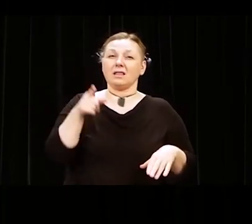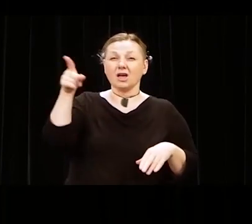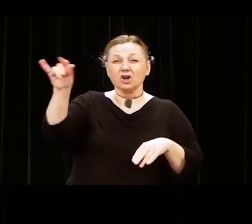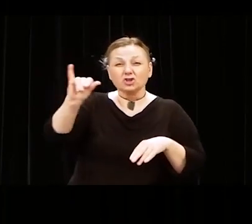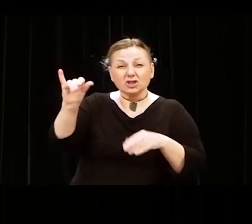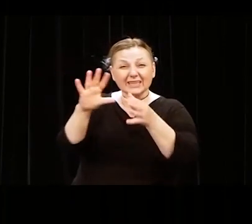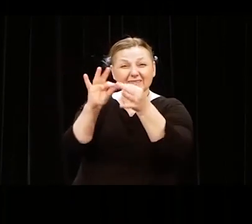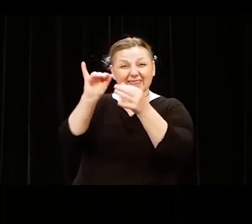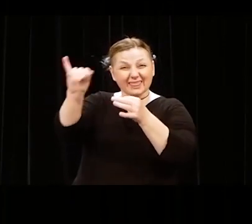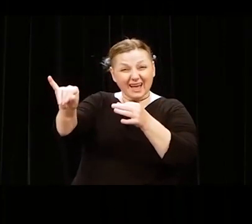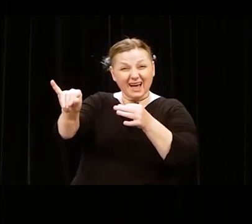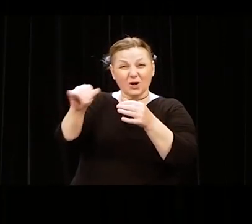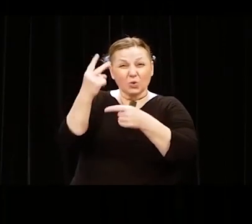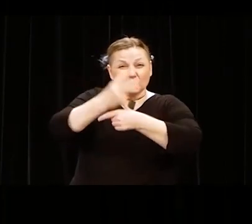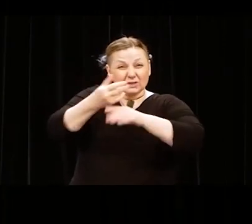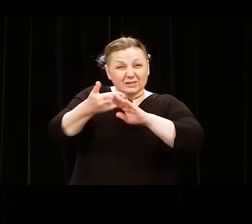those were her last words to me.